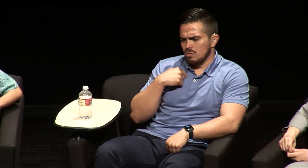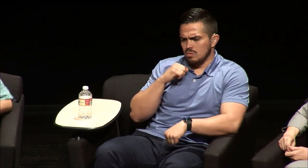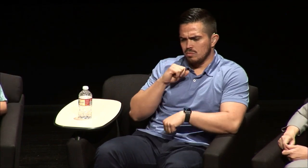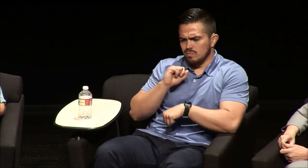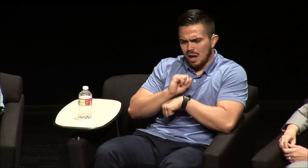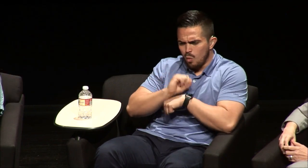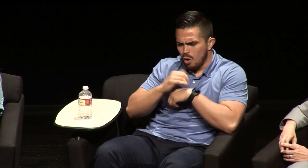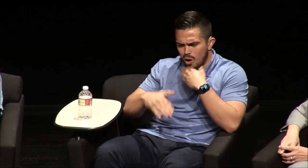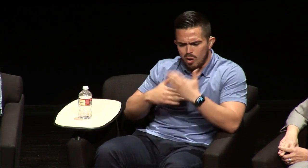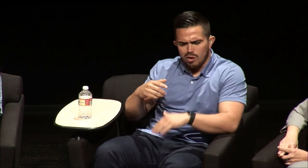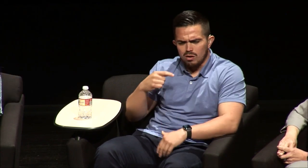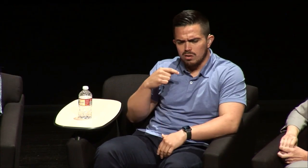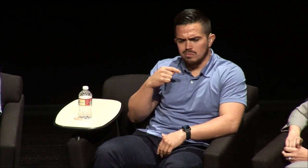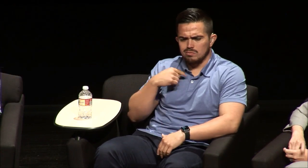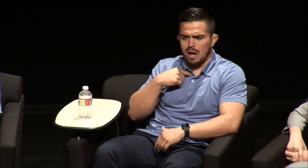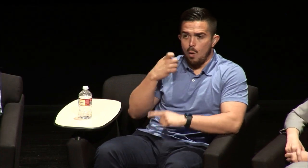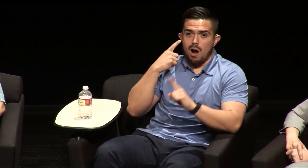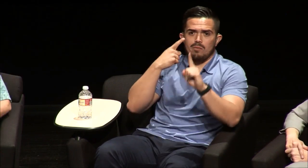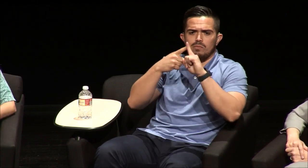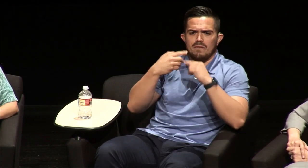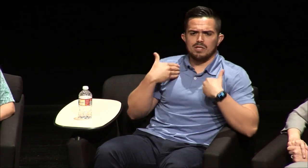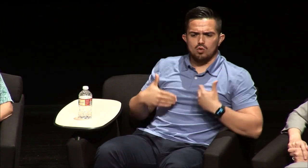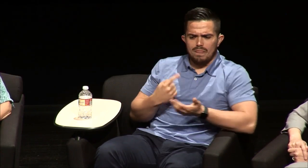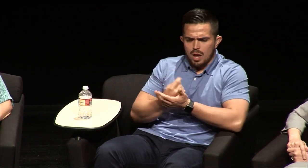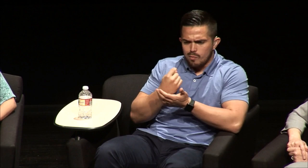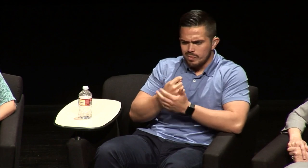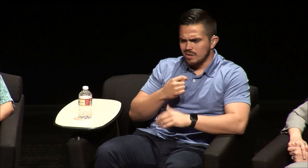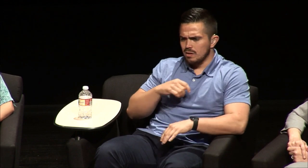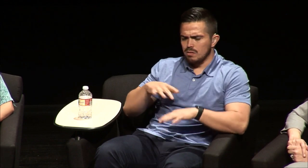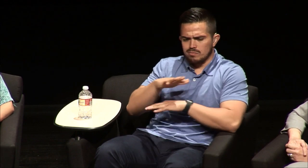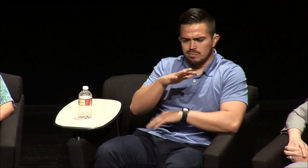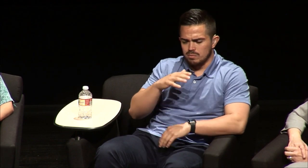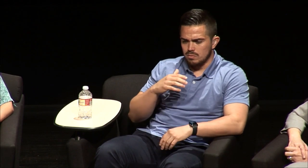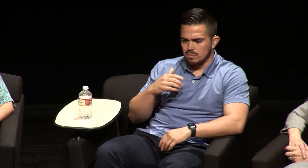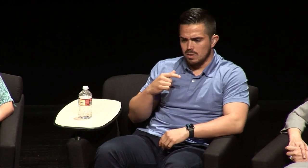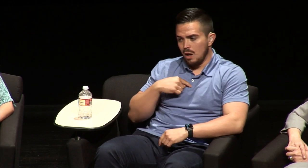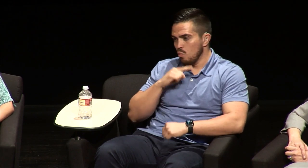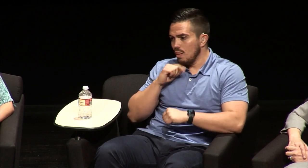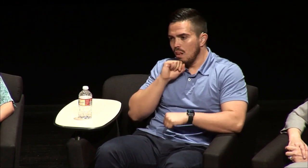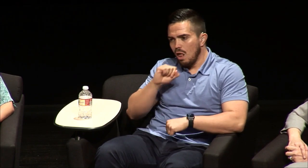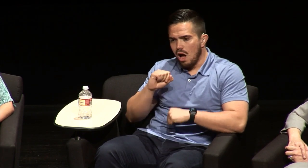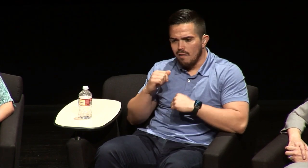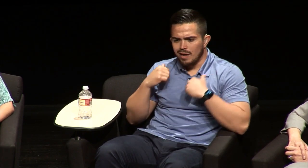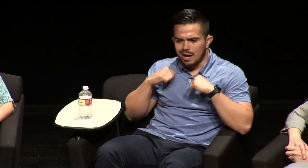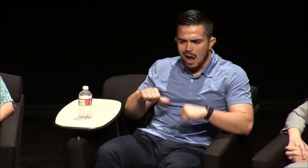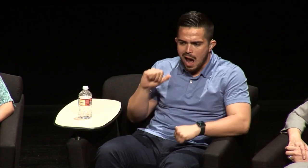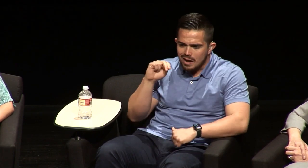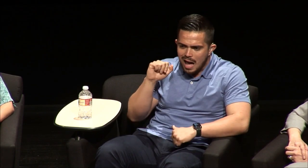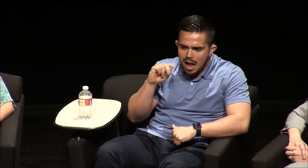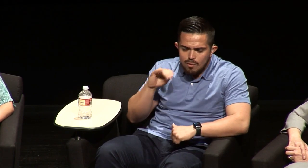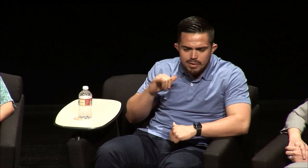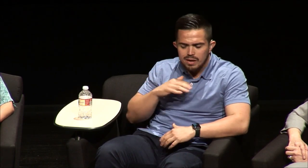do physical therapy like I mentioned before I was at work and you know I had the goal of being a physical therapist and I really you know I really loved